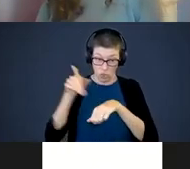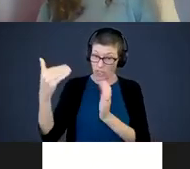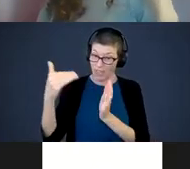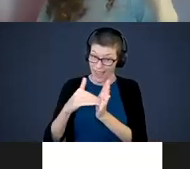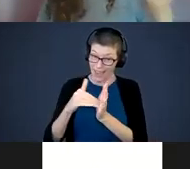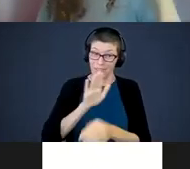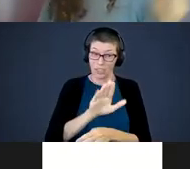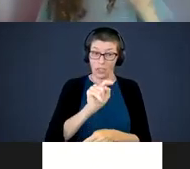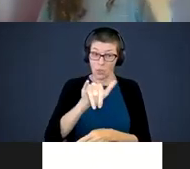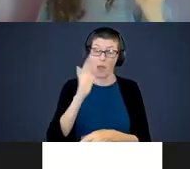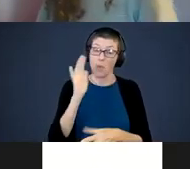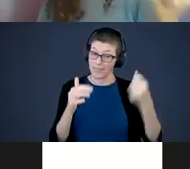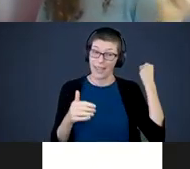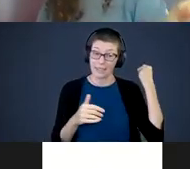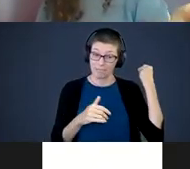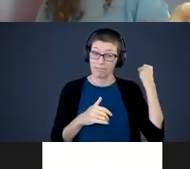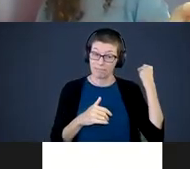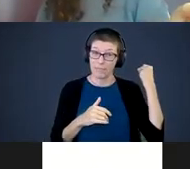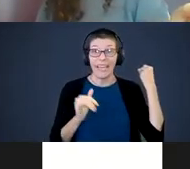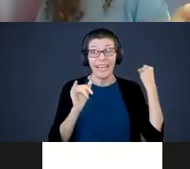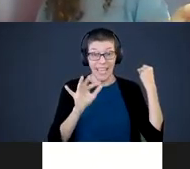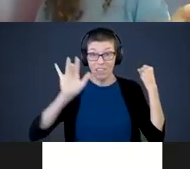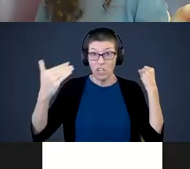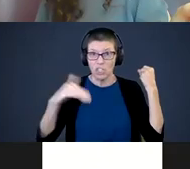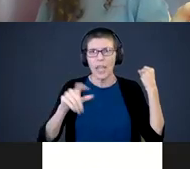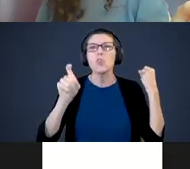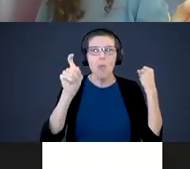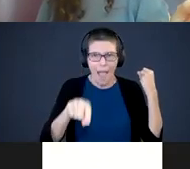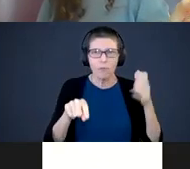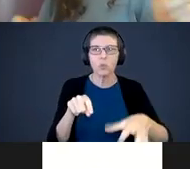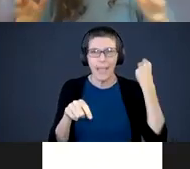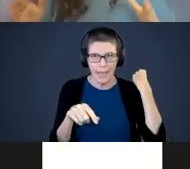Then you must take the toy away if they do it again. If you don't set